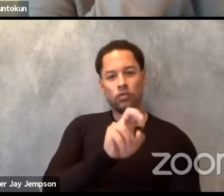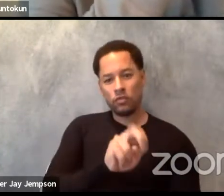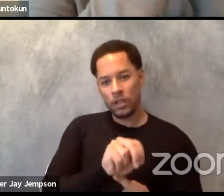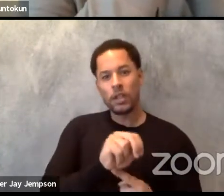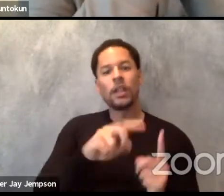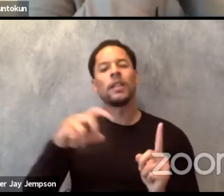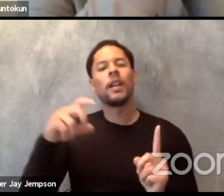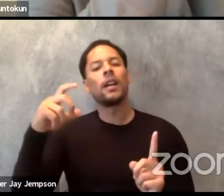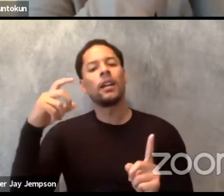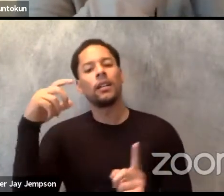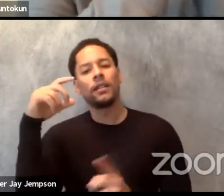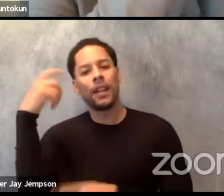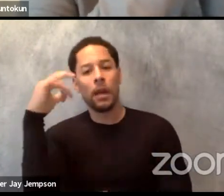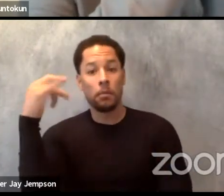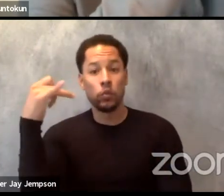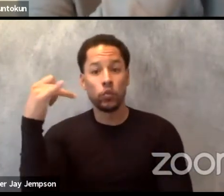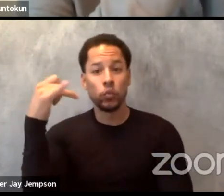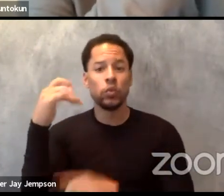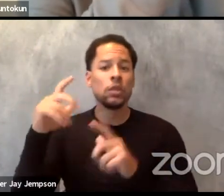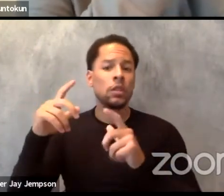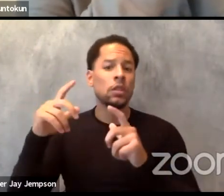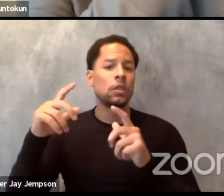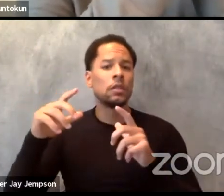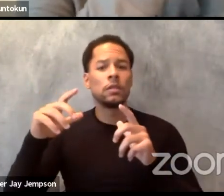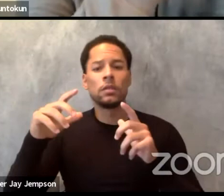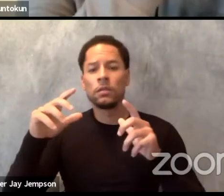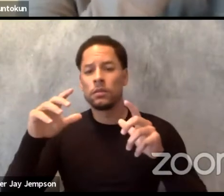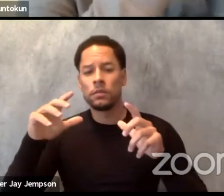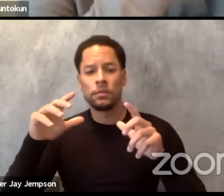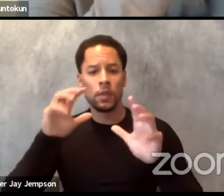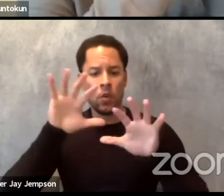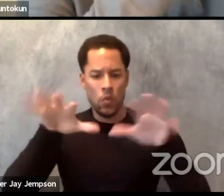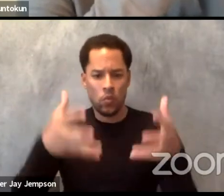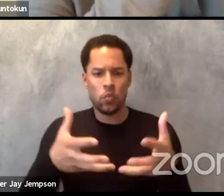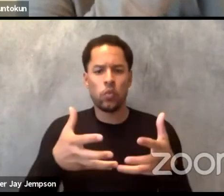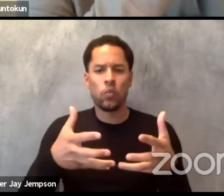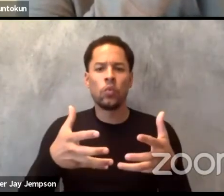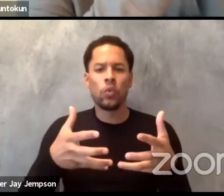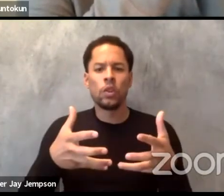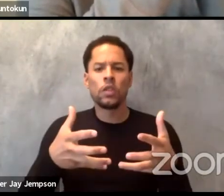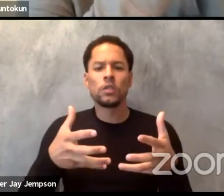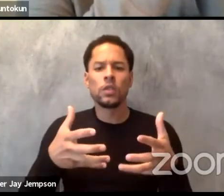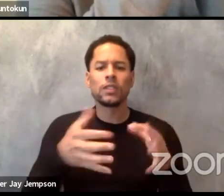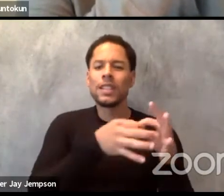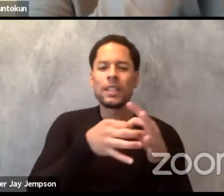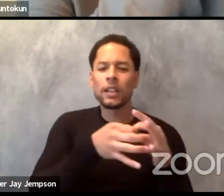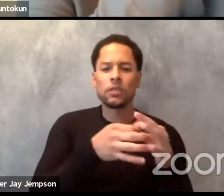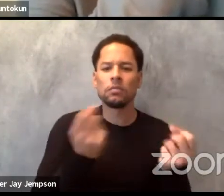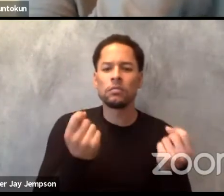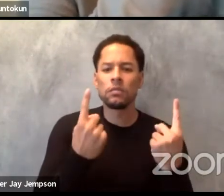You're a Muslim artist and so on and so on. And every time this frame, this curatorial frame